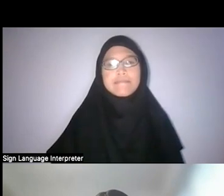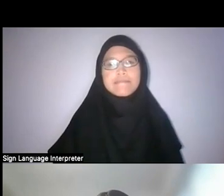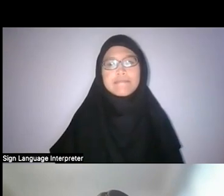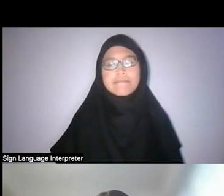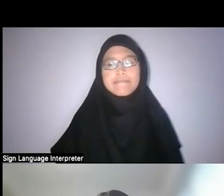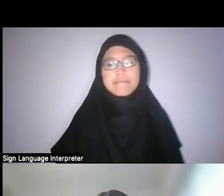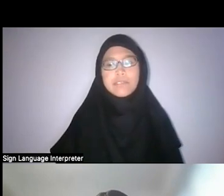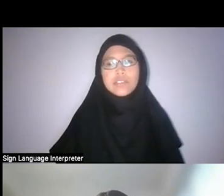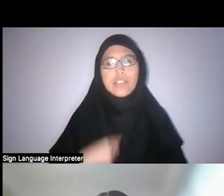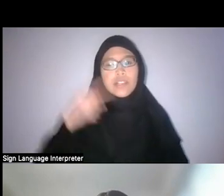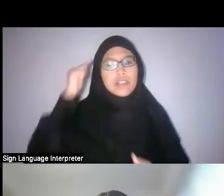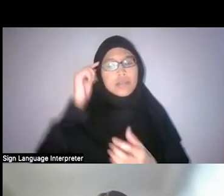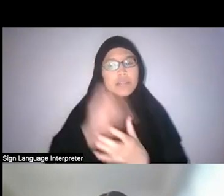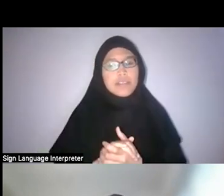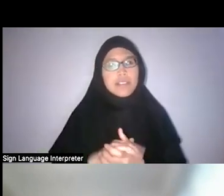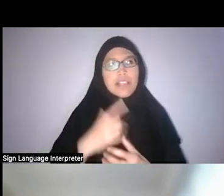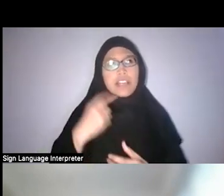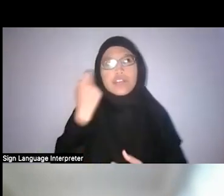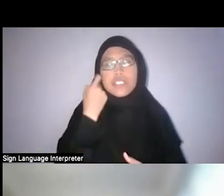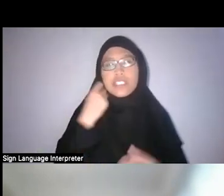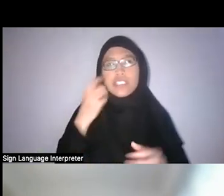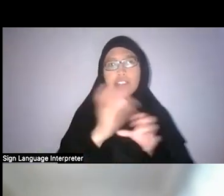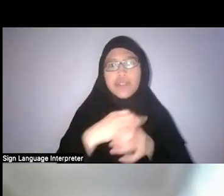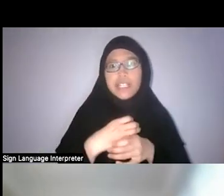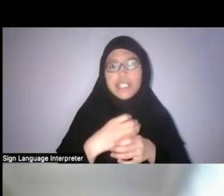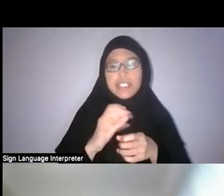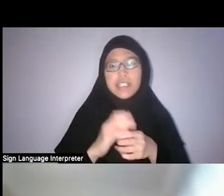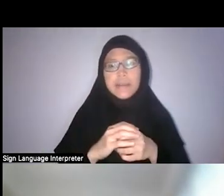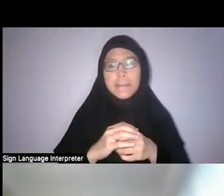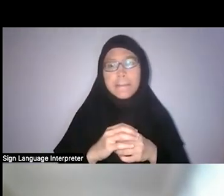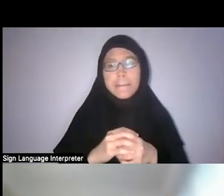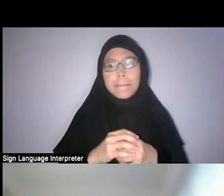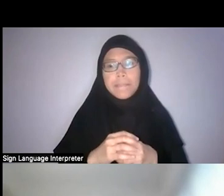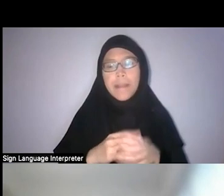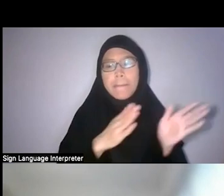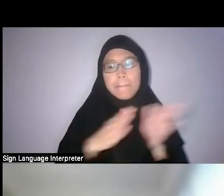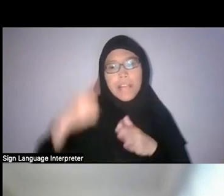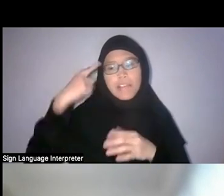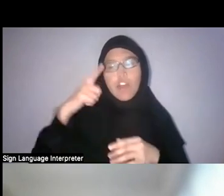I believe they have recently created a plan for a low-carbon future.